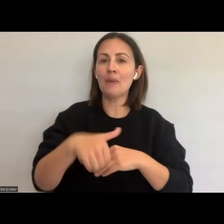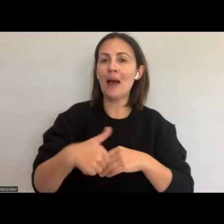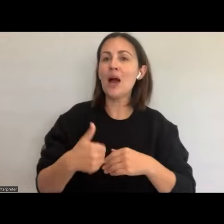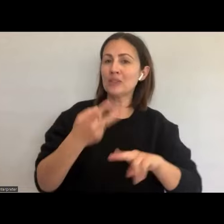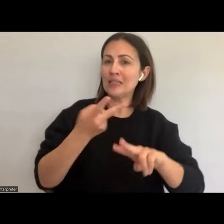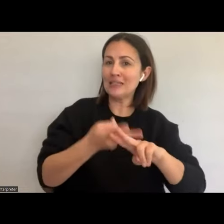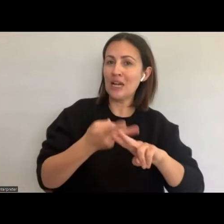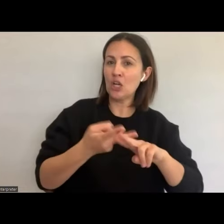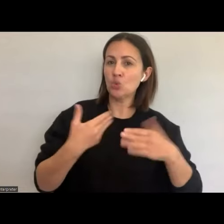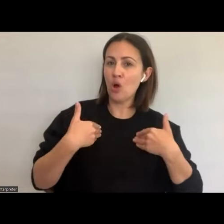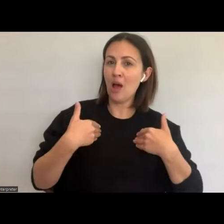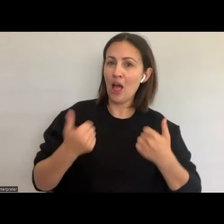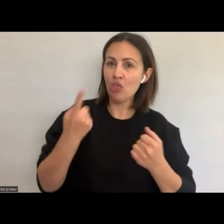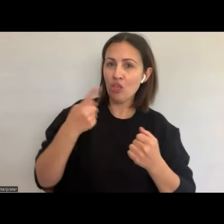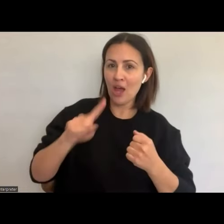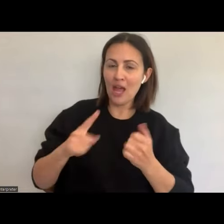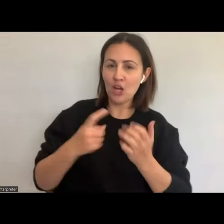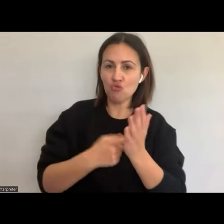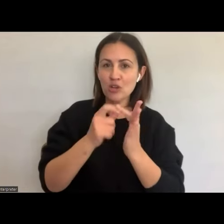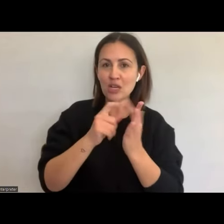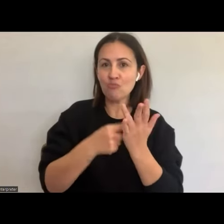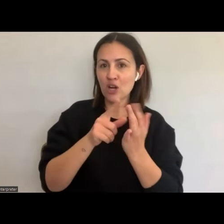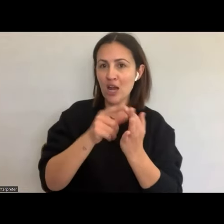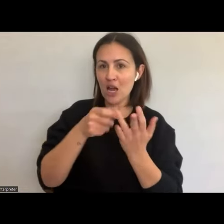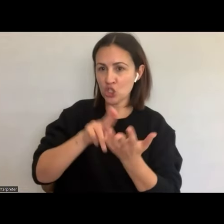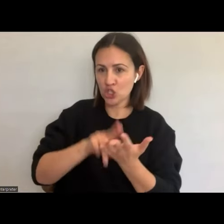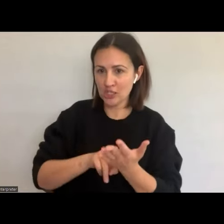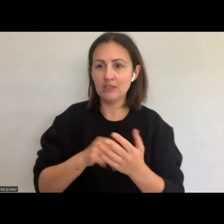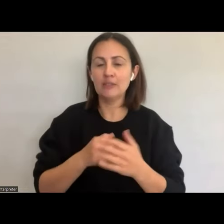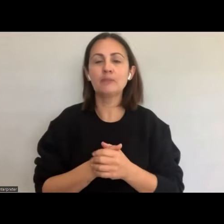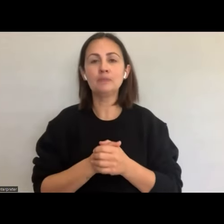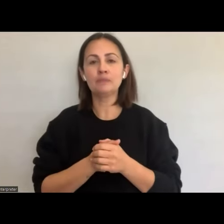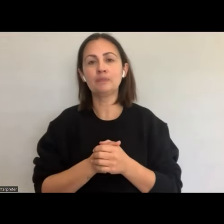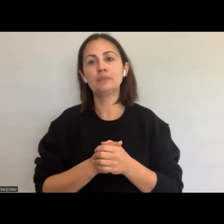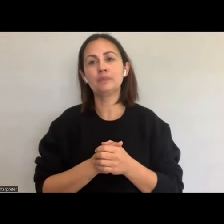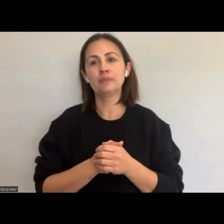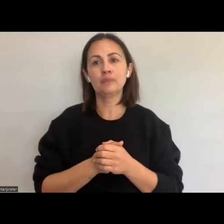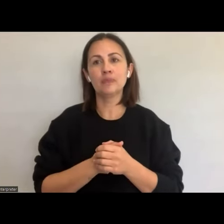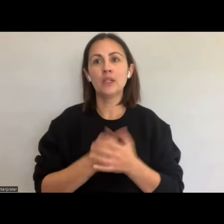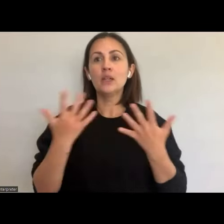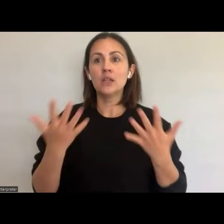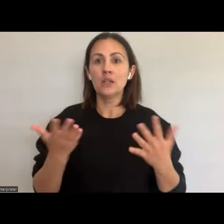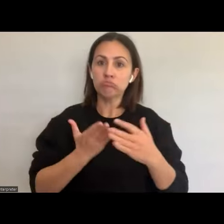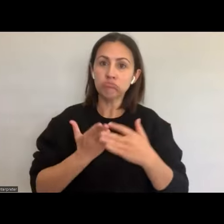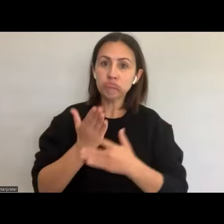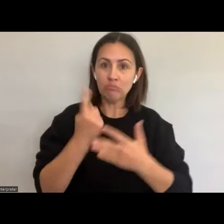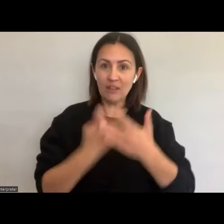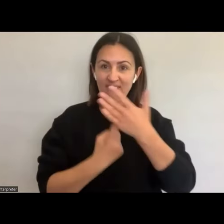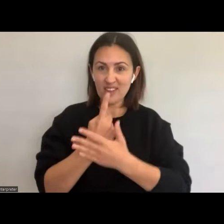who I'll introduce to you in a little while. Throughout the event please feel free to pop